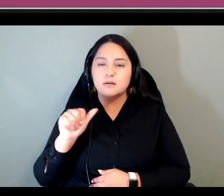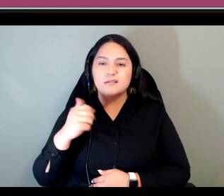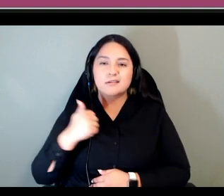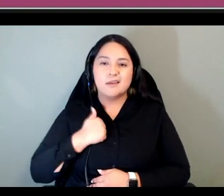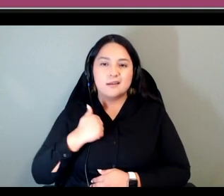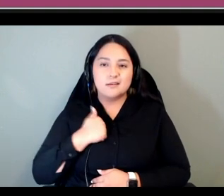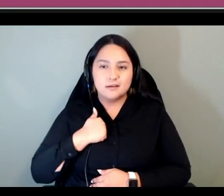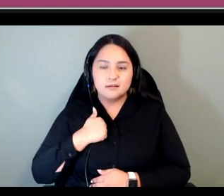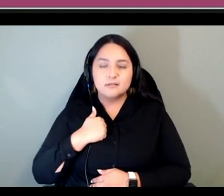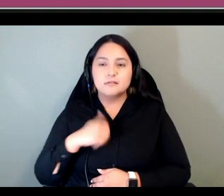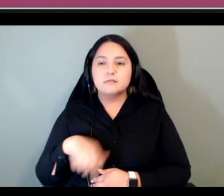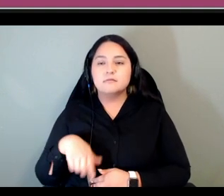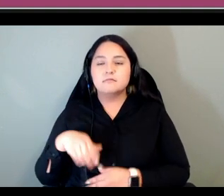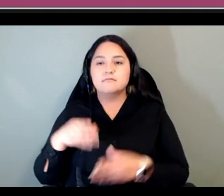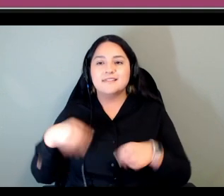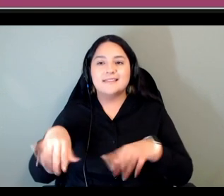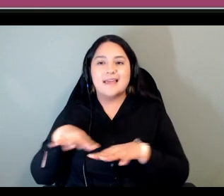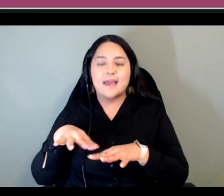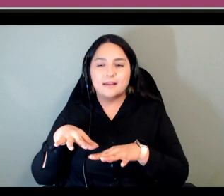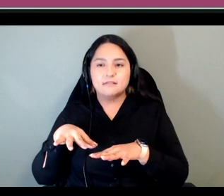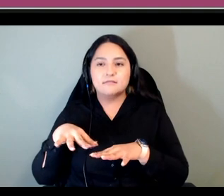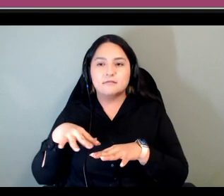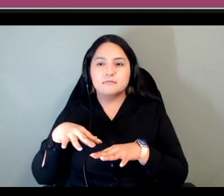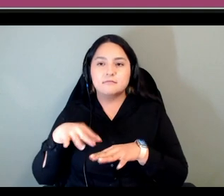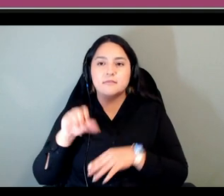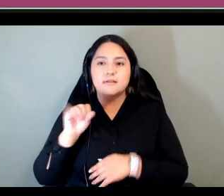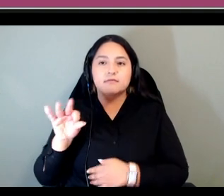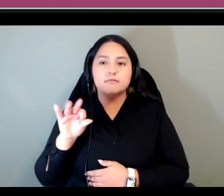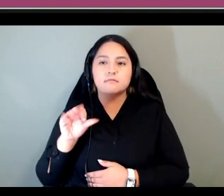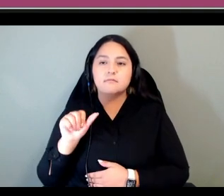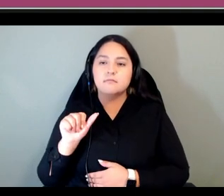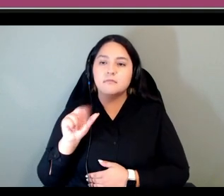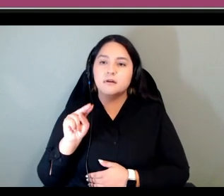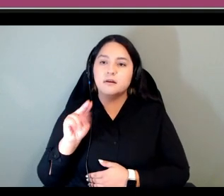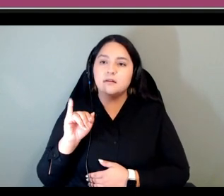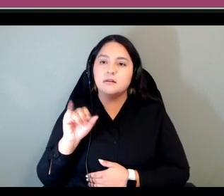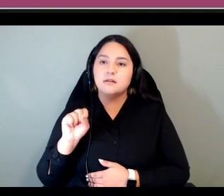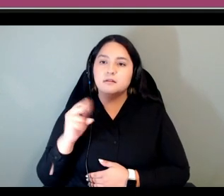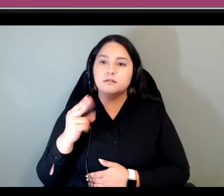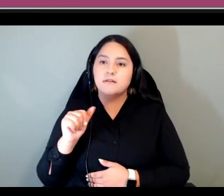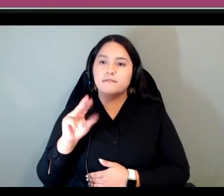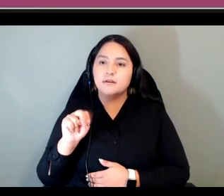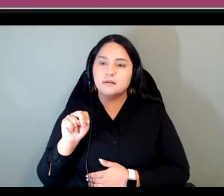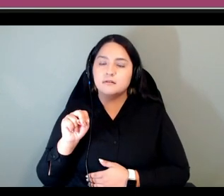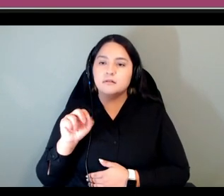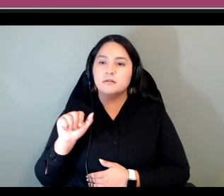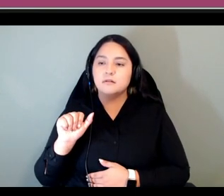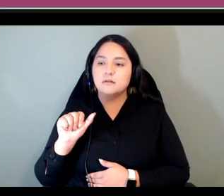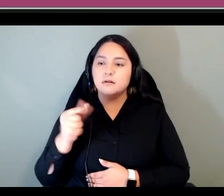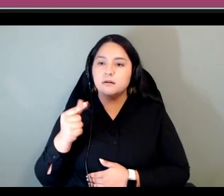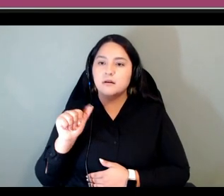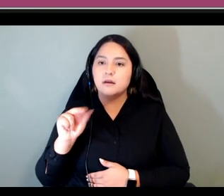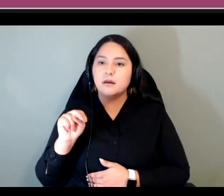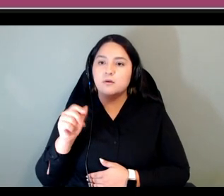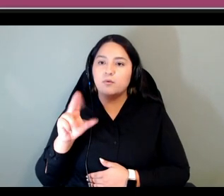is the traditional and unseated territory of the anishinaabeg algonquin nation and i'm